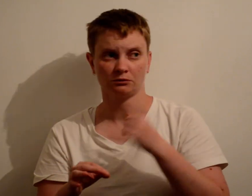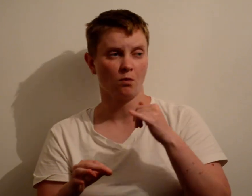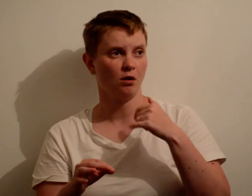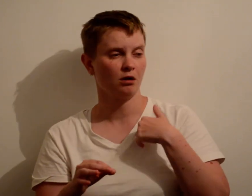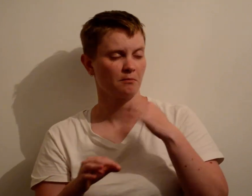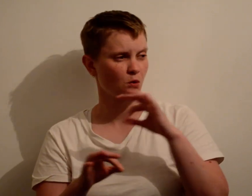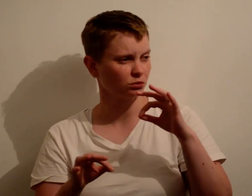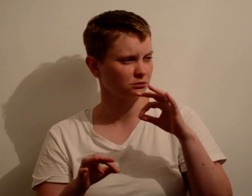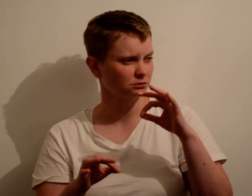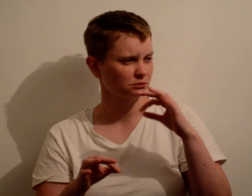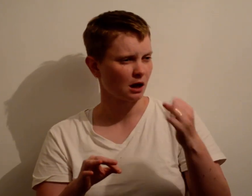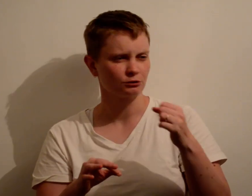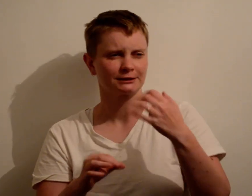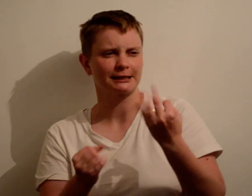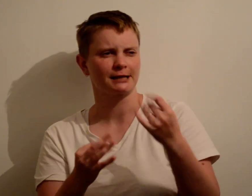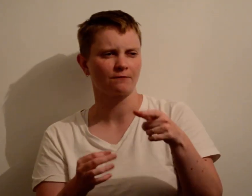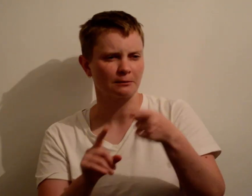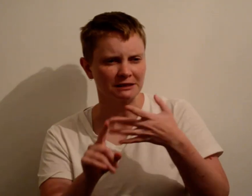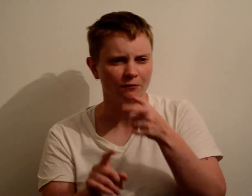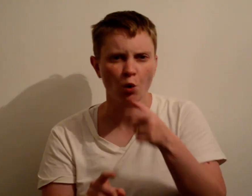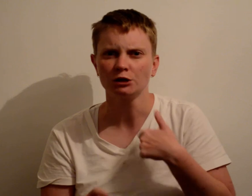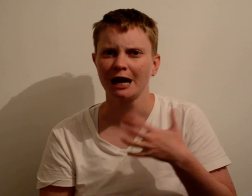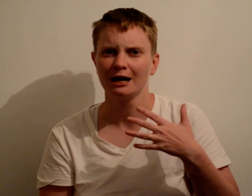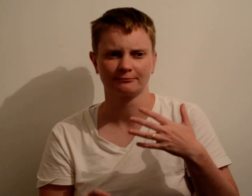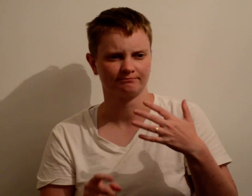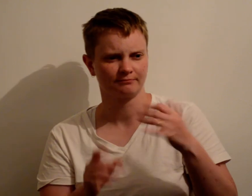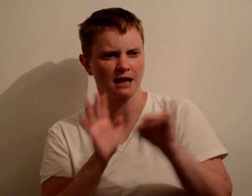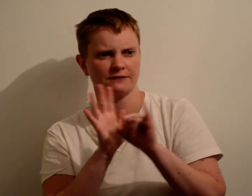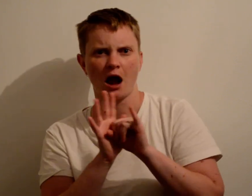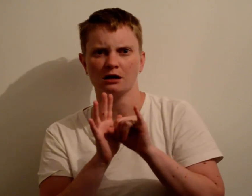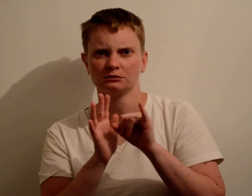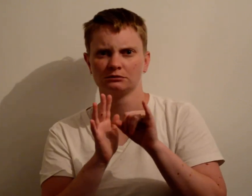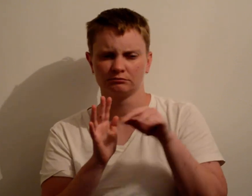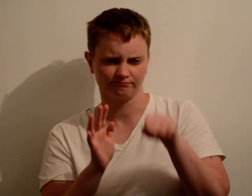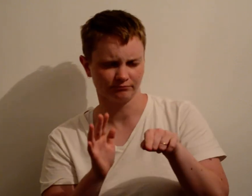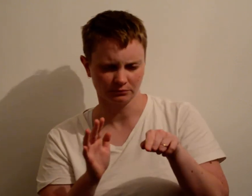or I did not have the identity words that I needed the most.